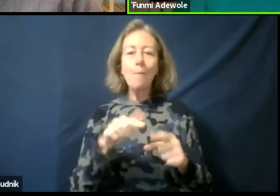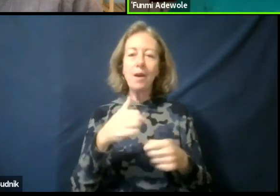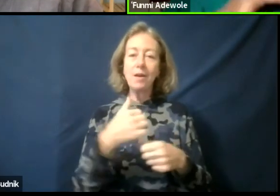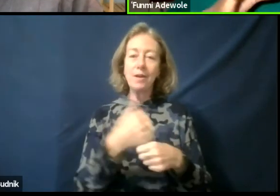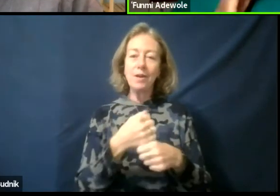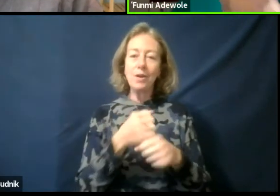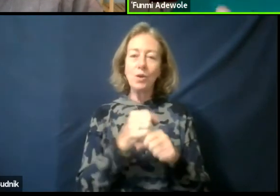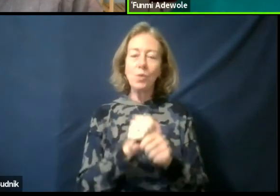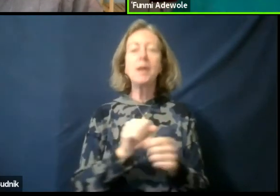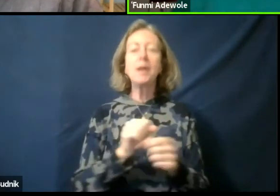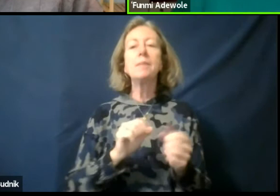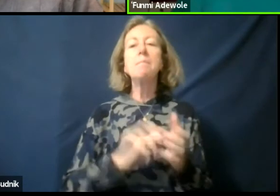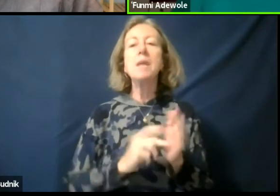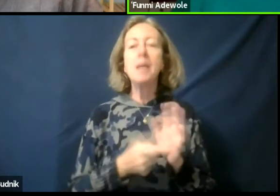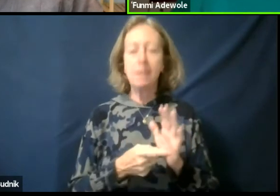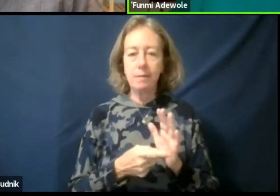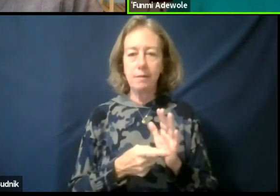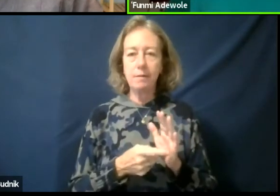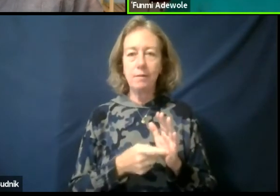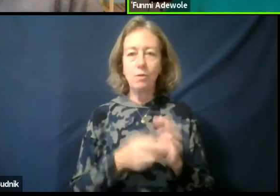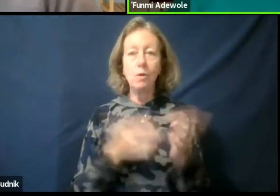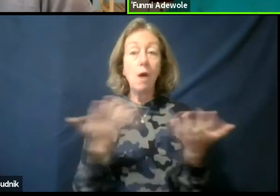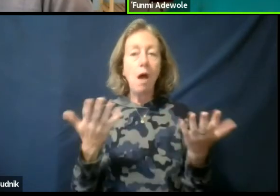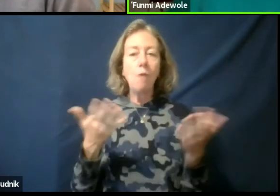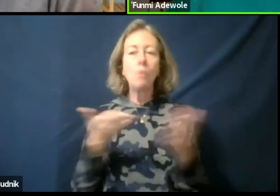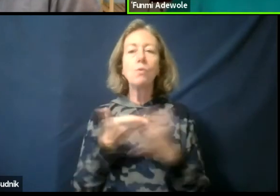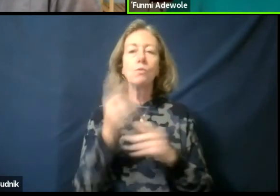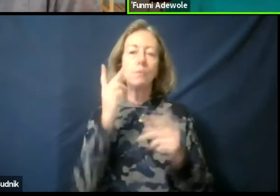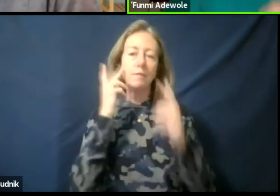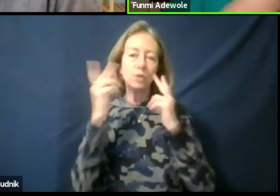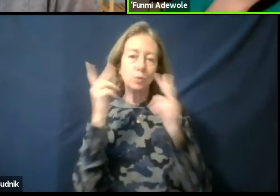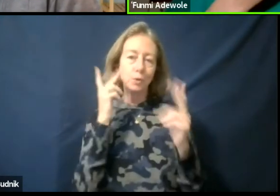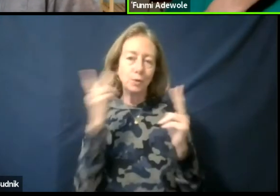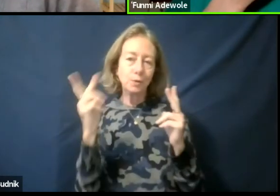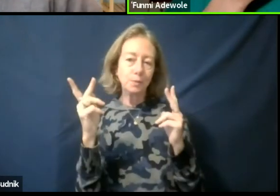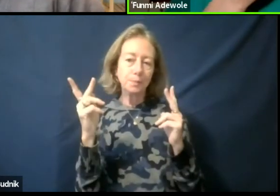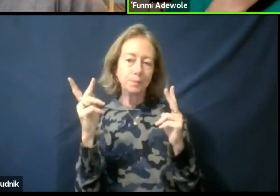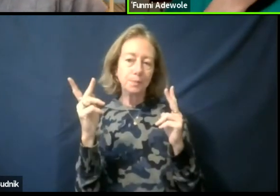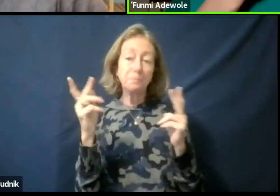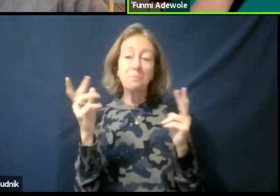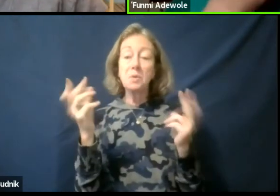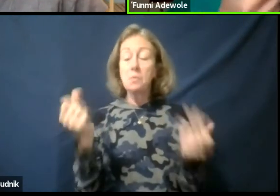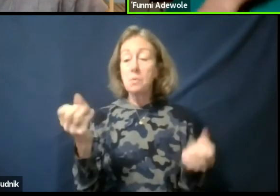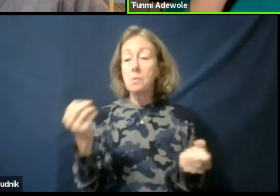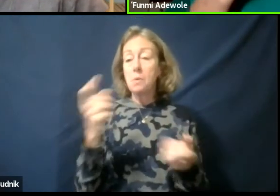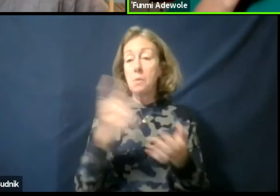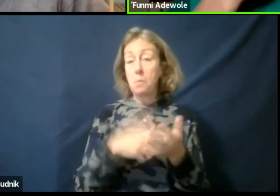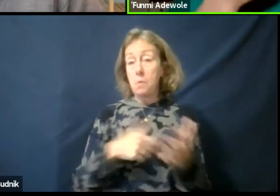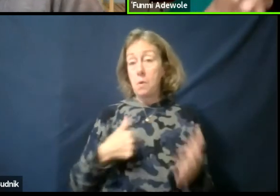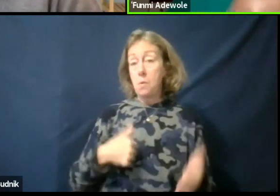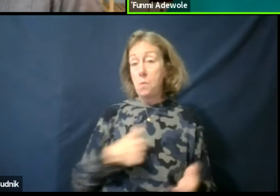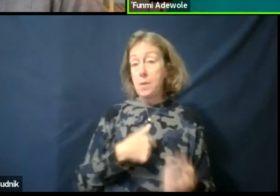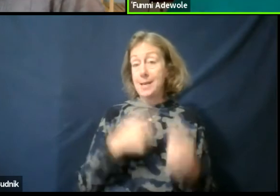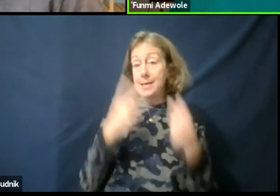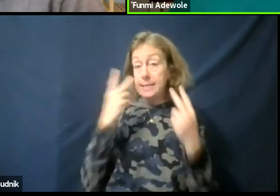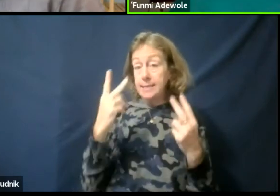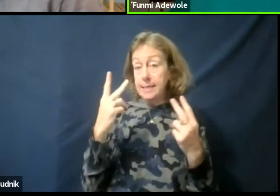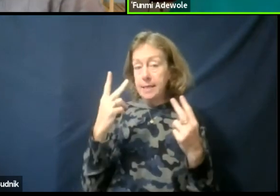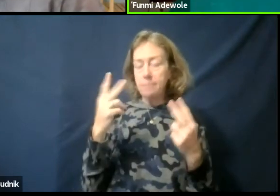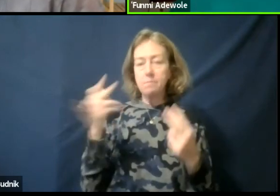And this is by the visuals you know. So what we see is as important as what we hear.